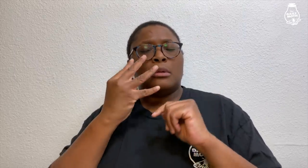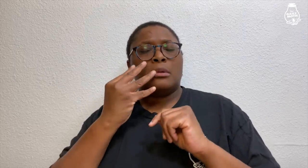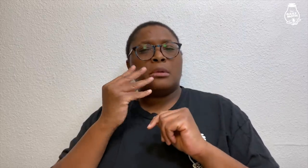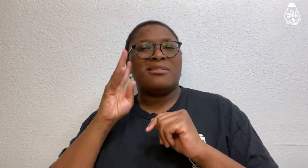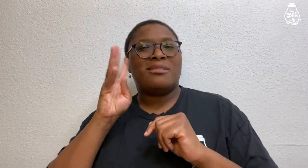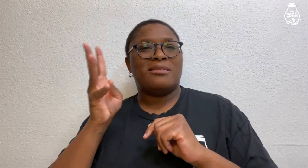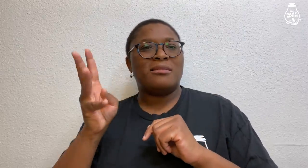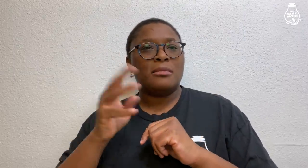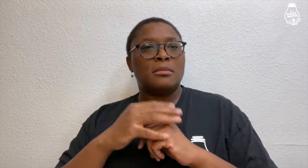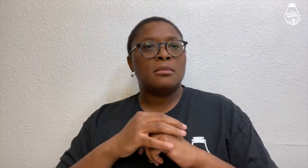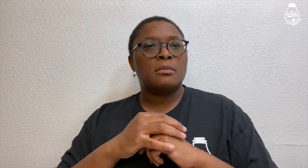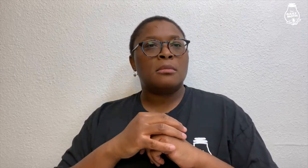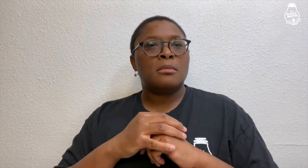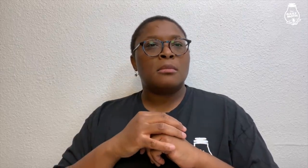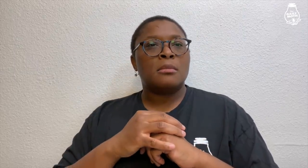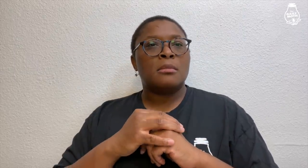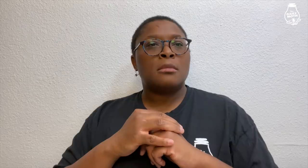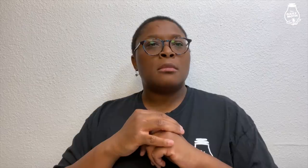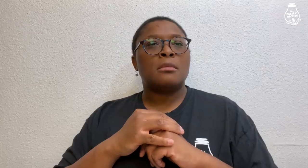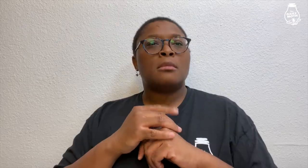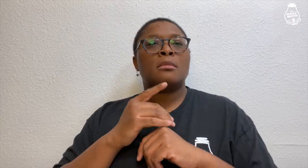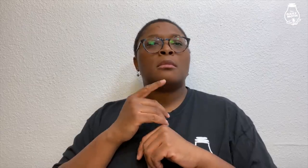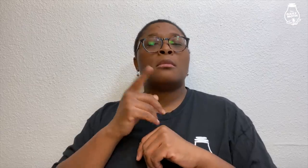I pretended to be asleep.